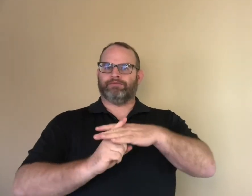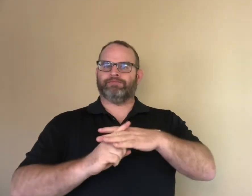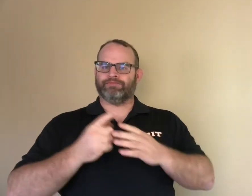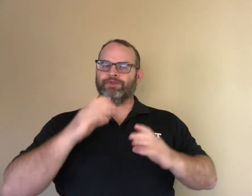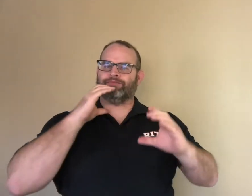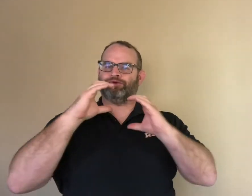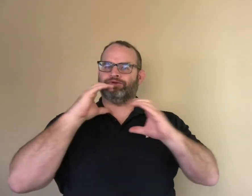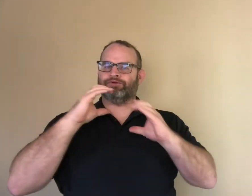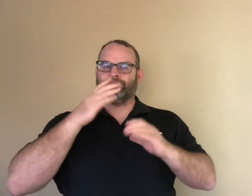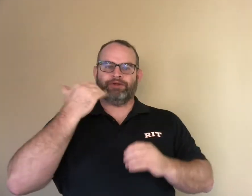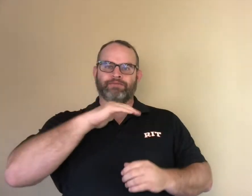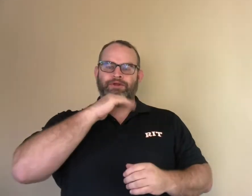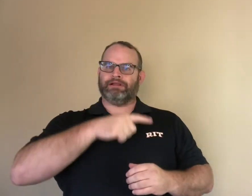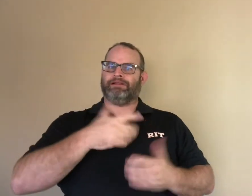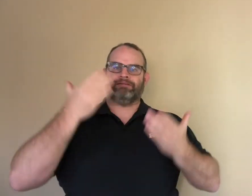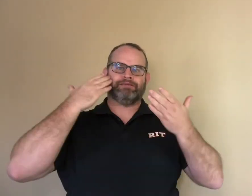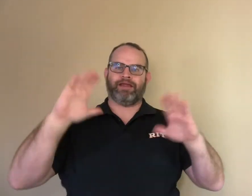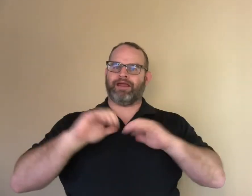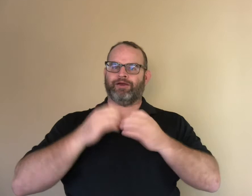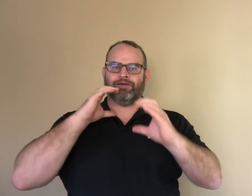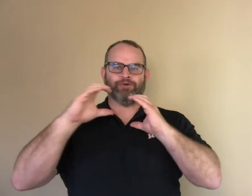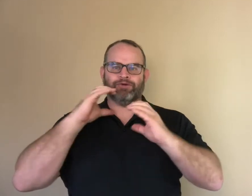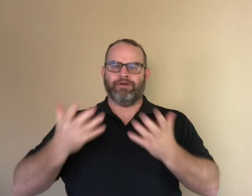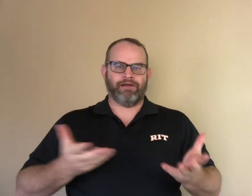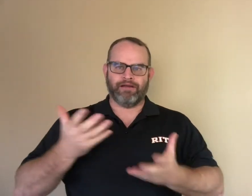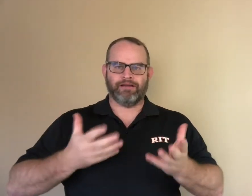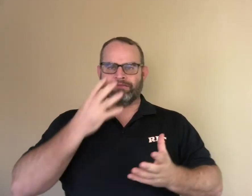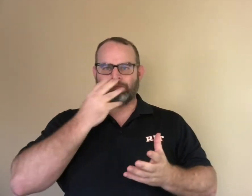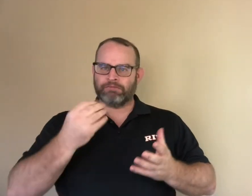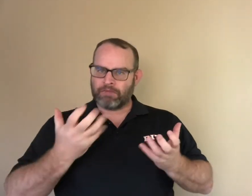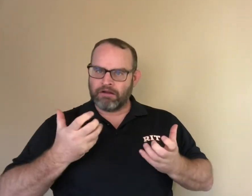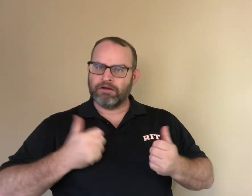The problem is, the hearing pigs do not know how to communicate with the deaf wolf.